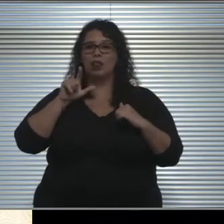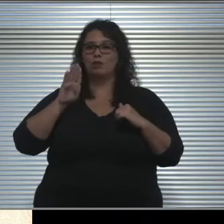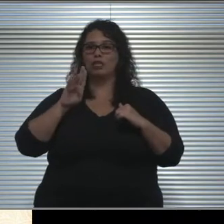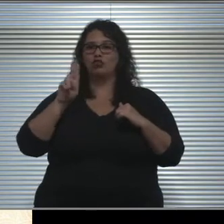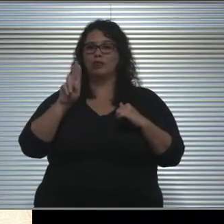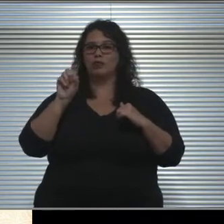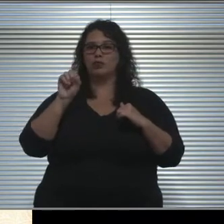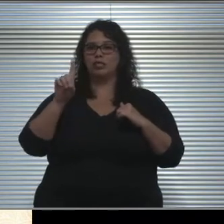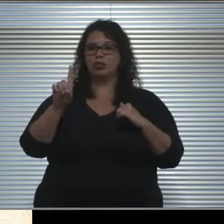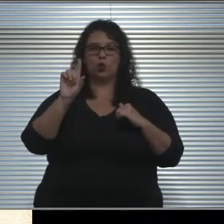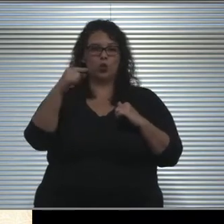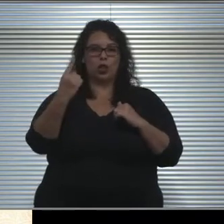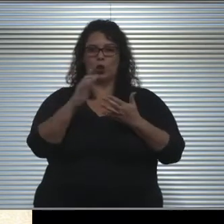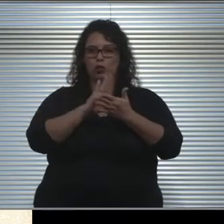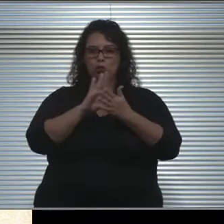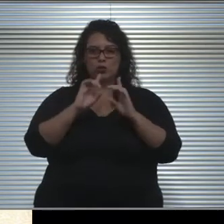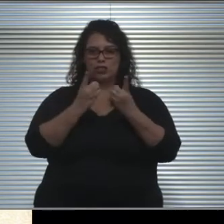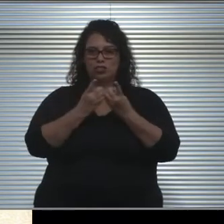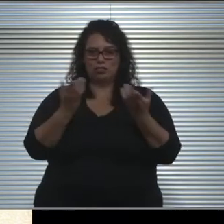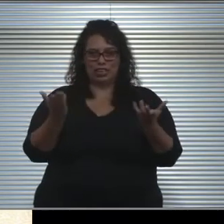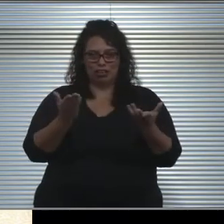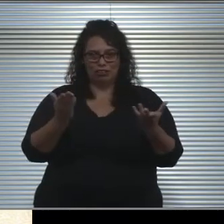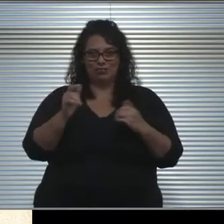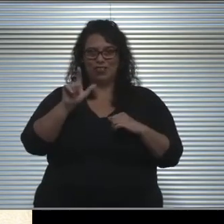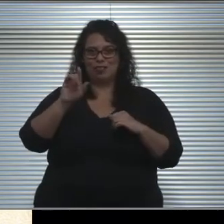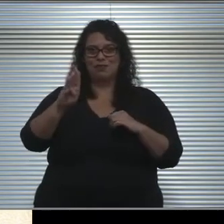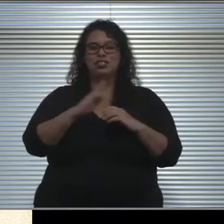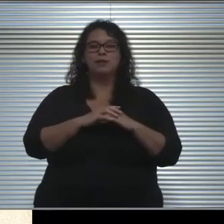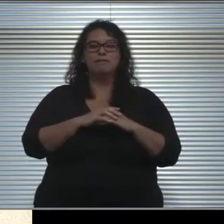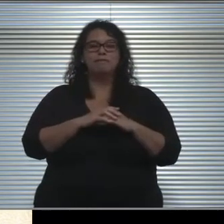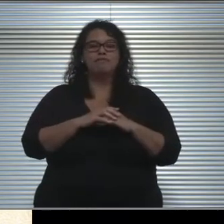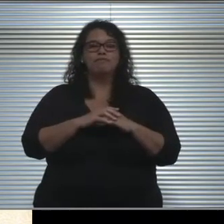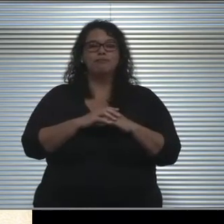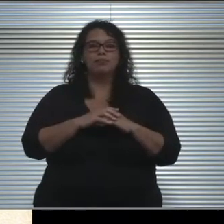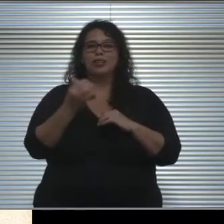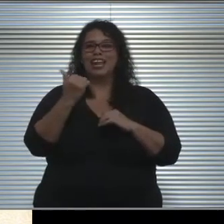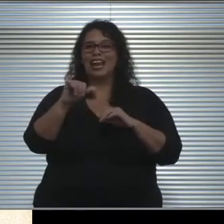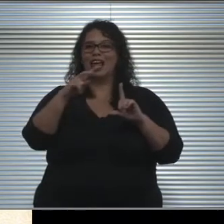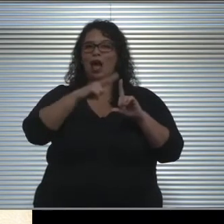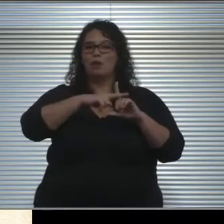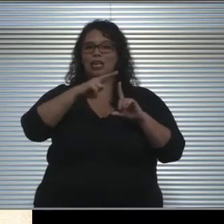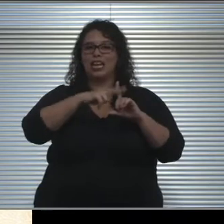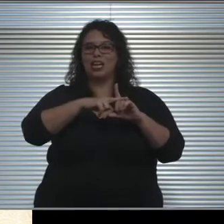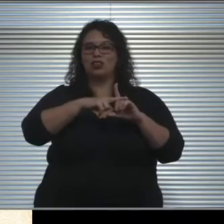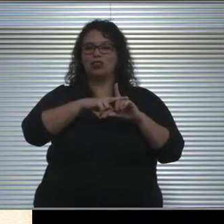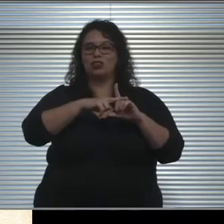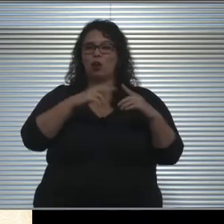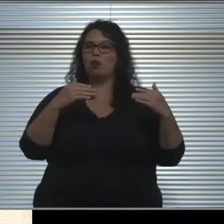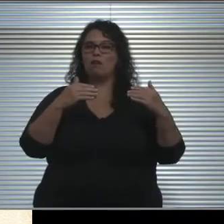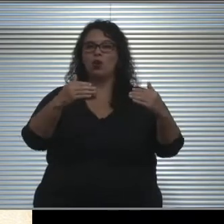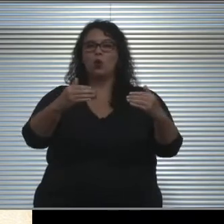and we're the only school district in Long Beach. Any application that goes forward would be made